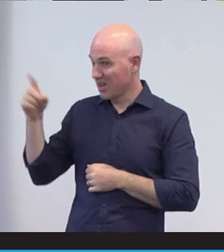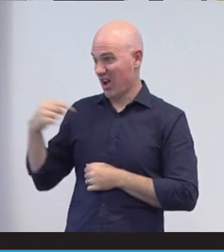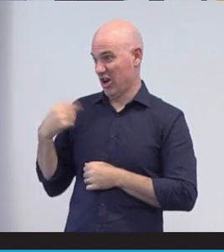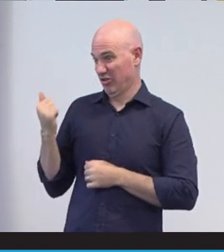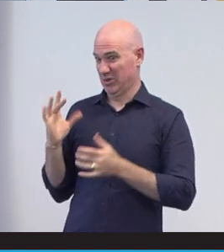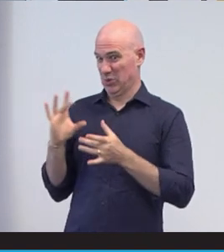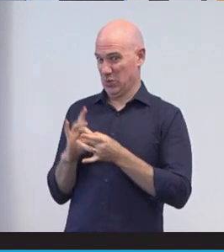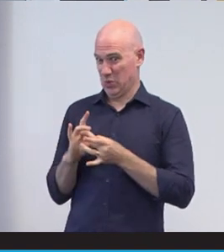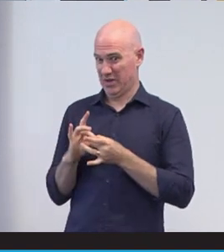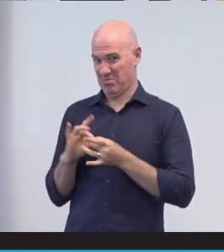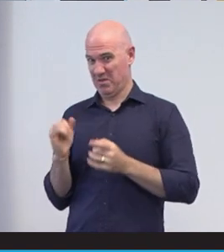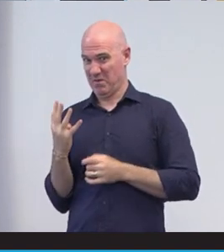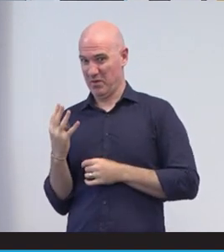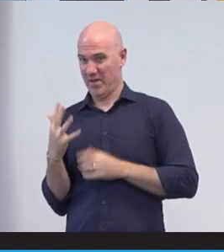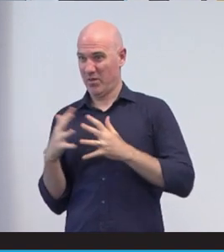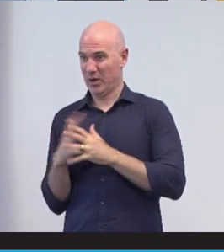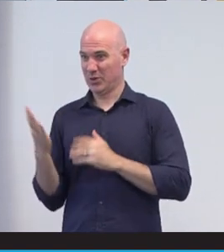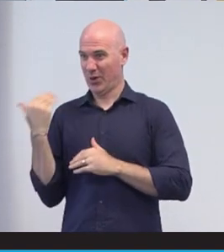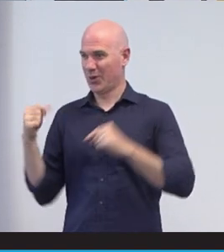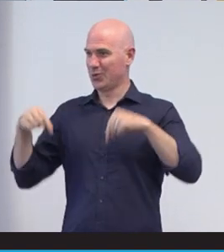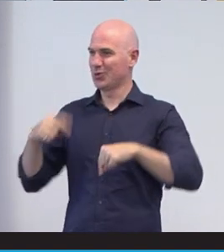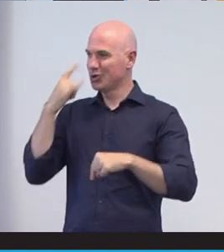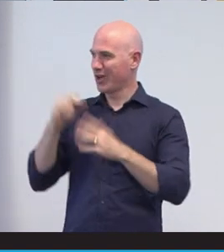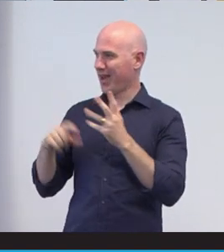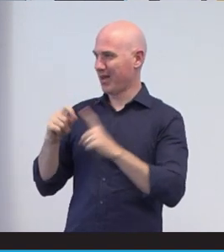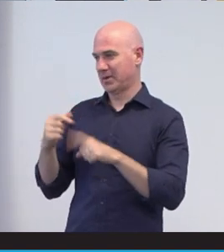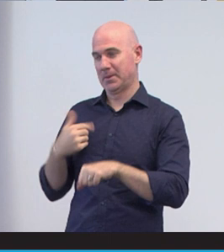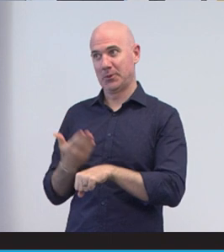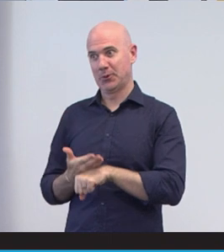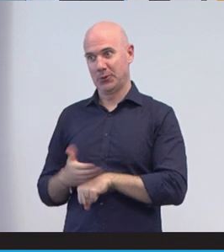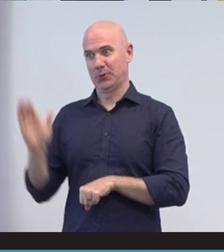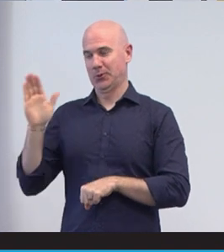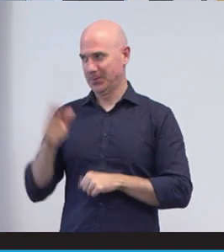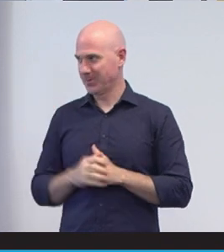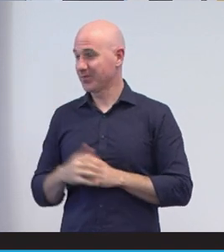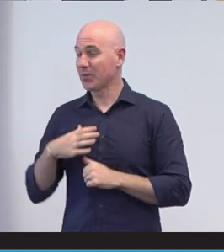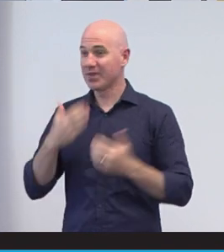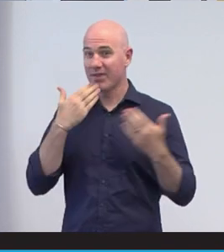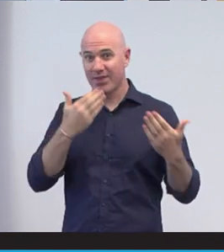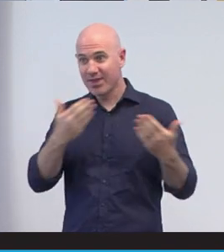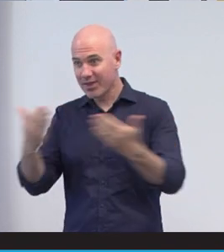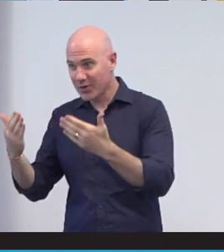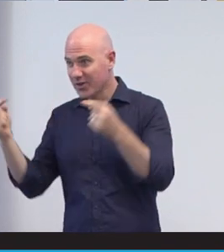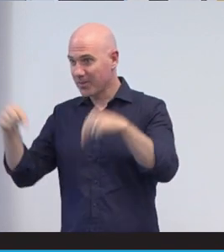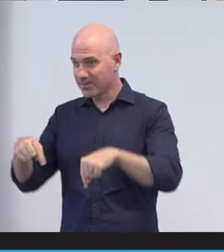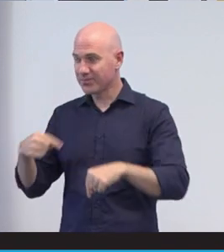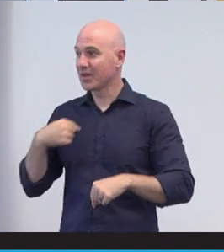Four or five weeks ago. So I'm very new to this. I'd like to thank everybody. I'd like to pay my